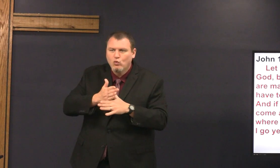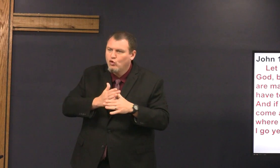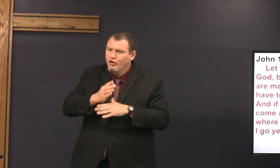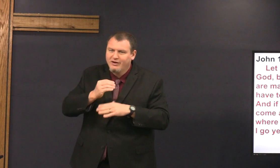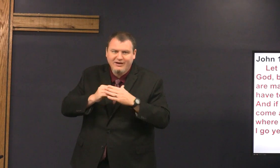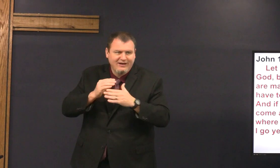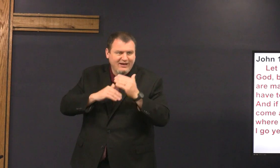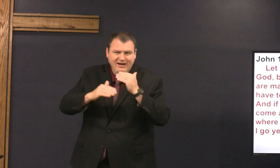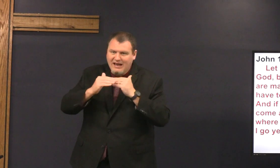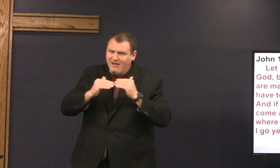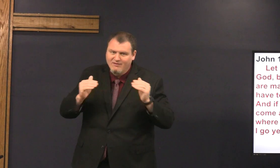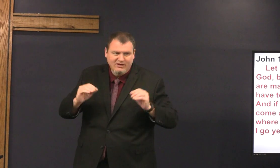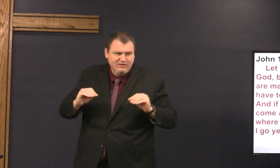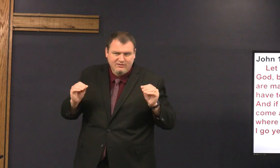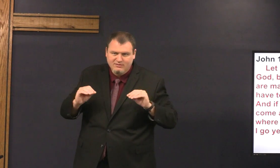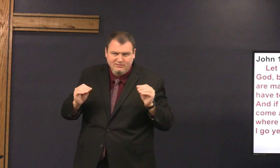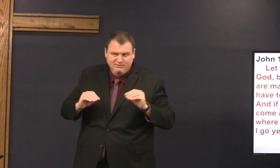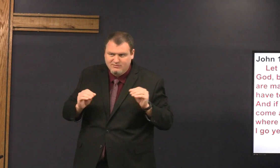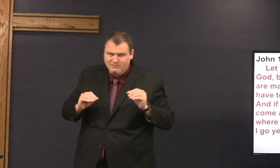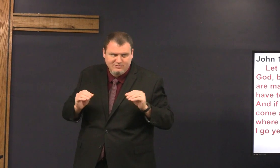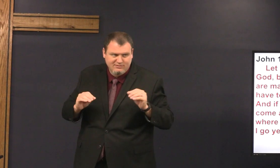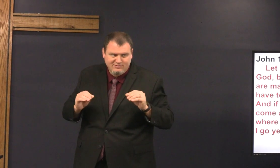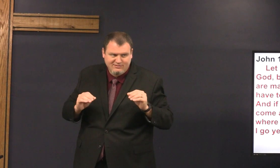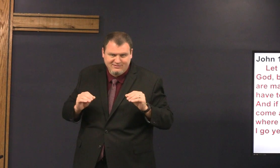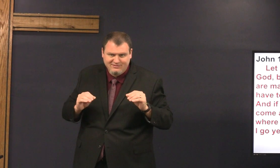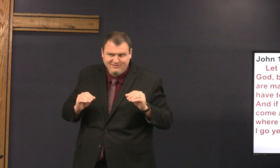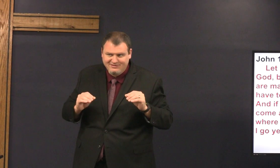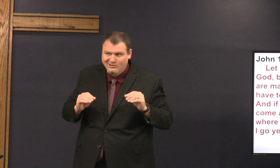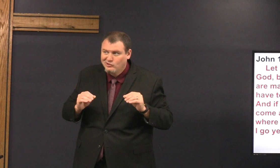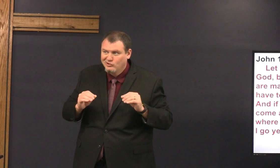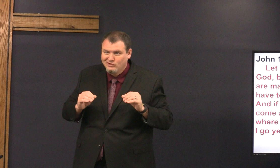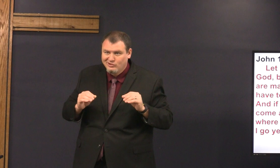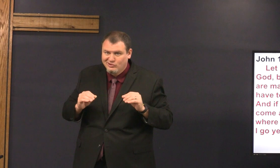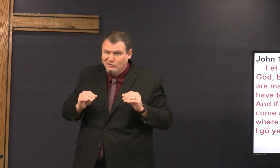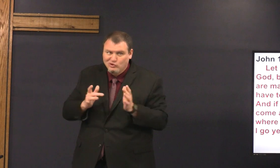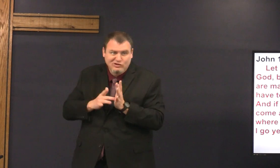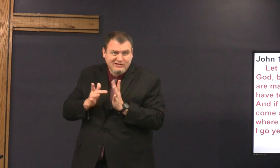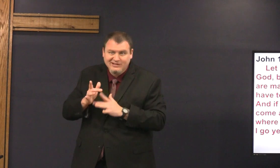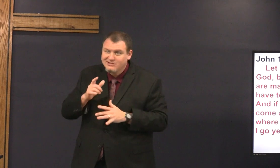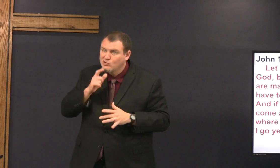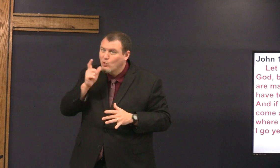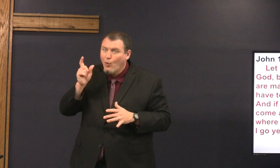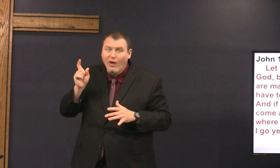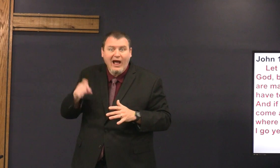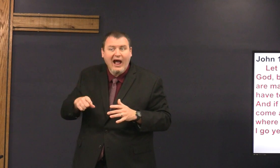Jesus is not going to be doing carpentry in heaven